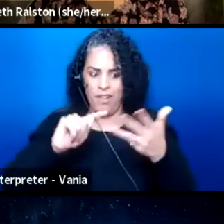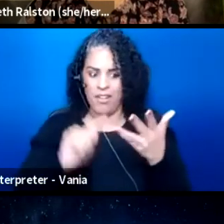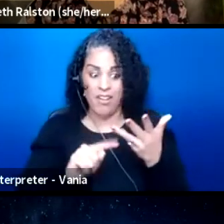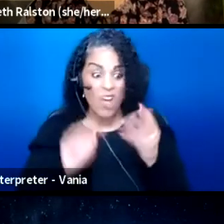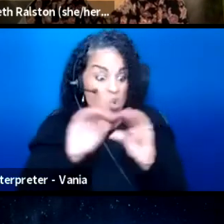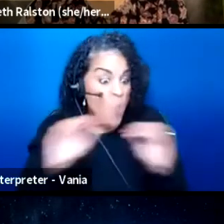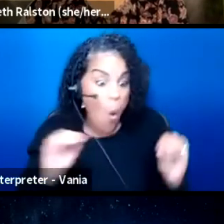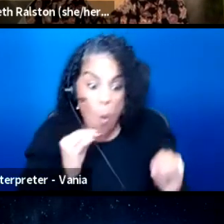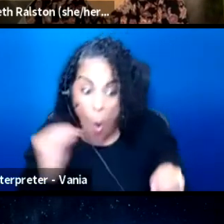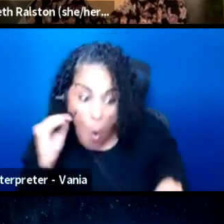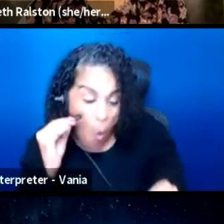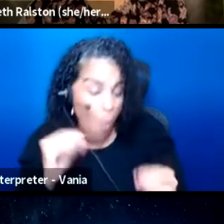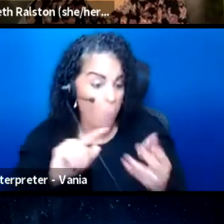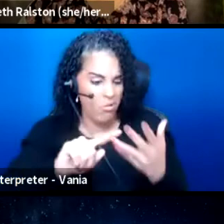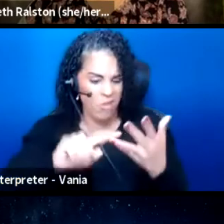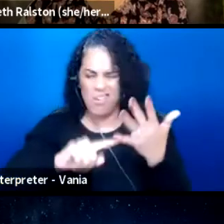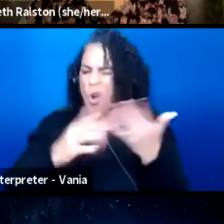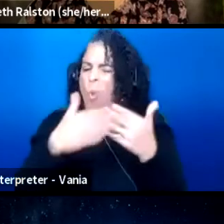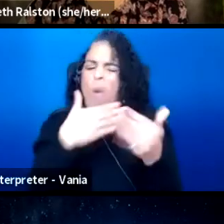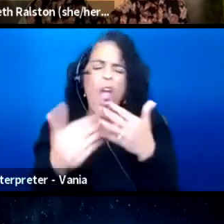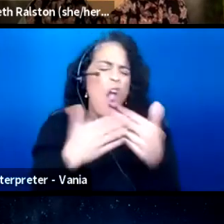So wherever there is lack of representation,